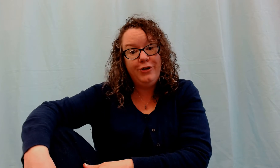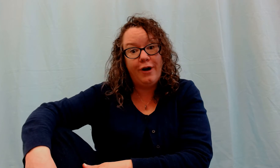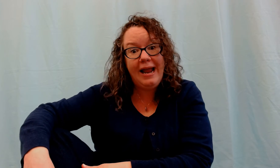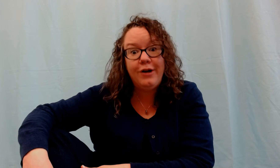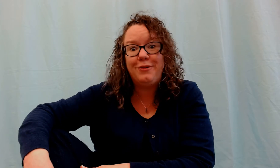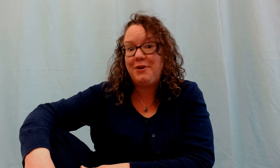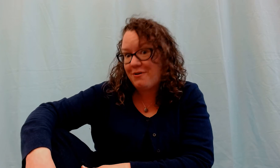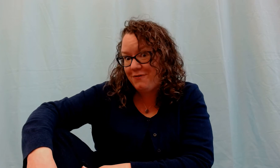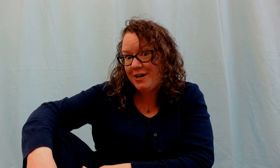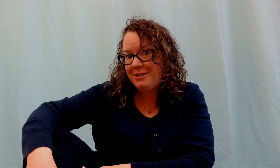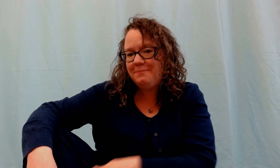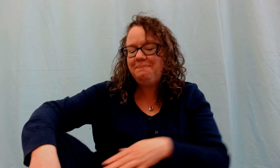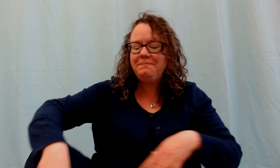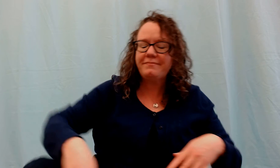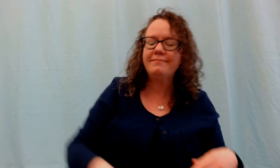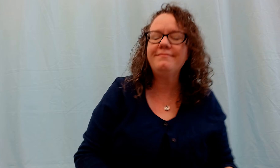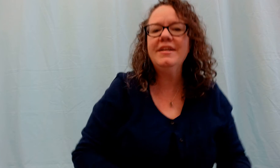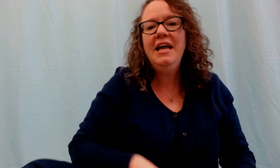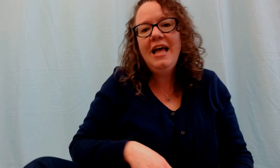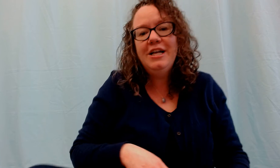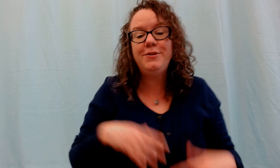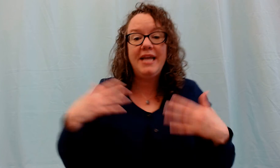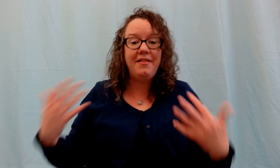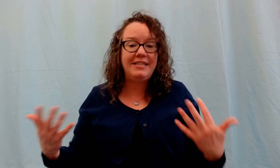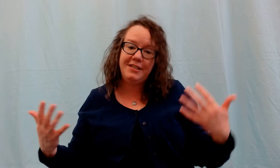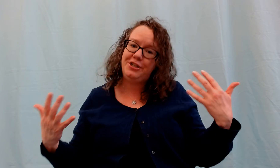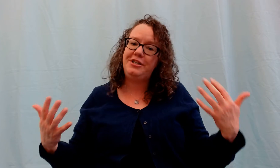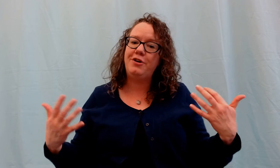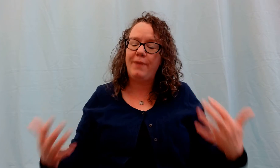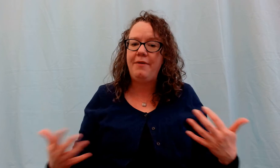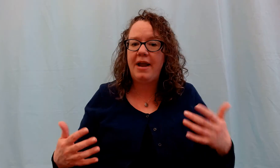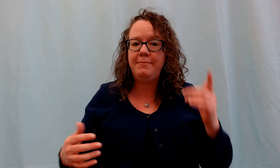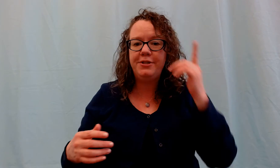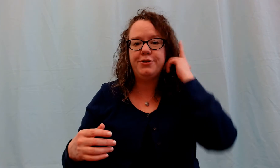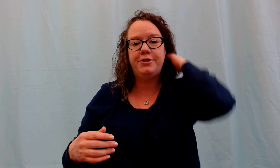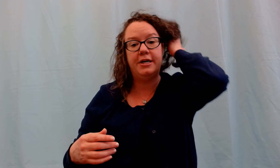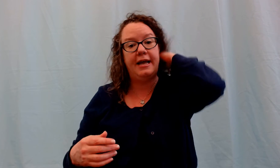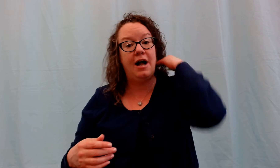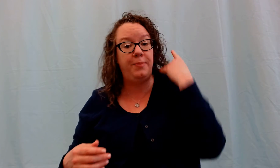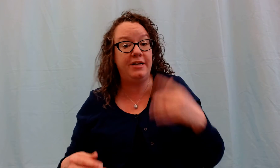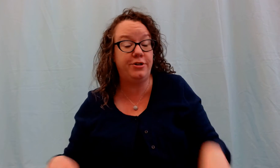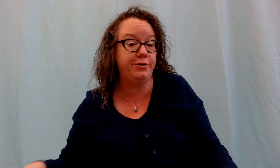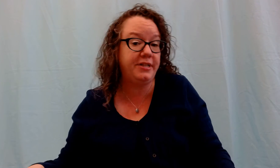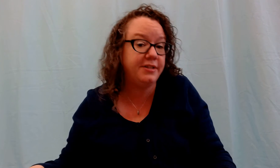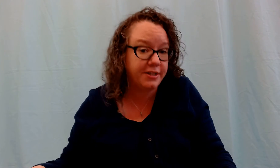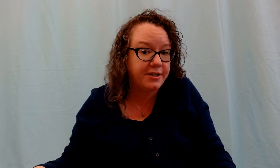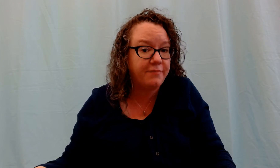your ankle or your foot. So again this is just a great rhyme to do to help introduce us to some